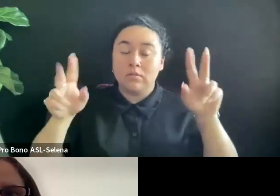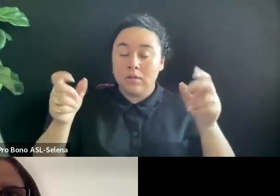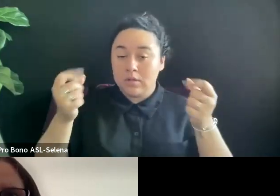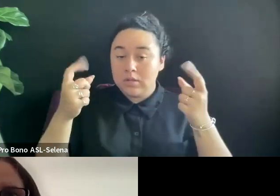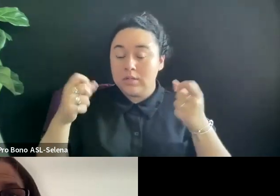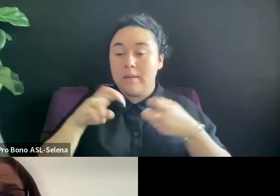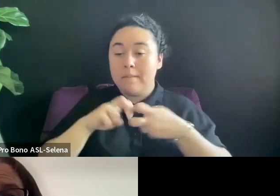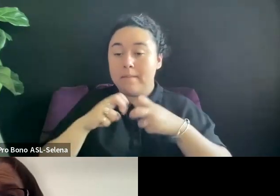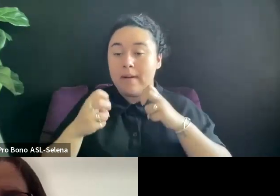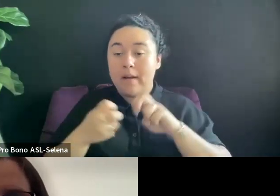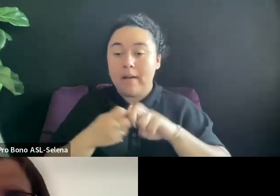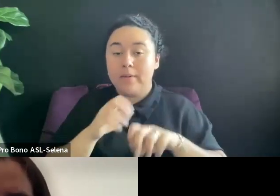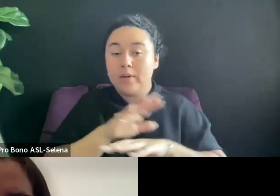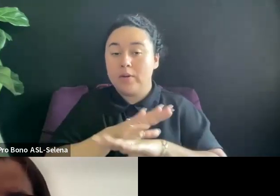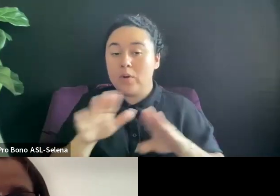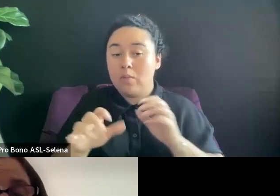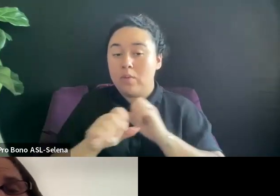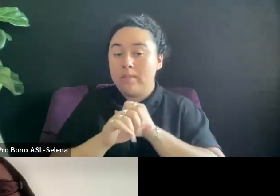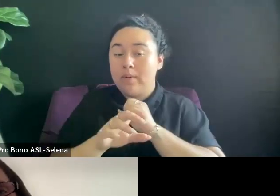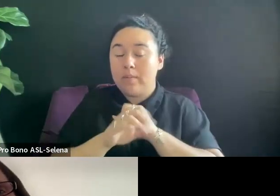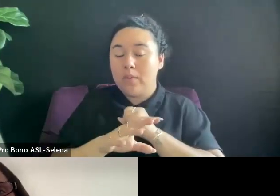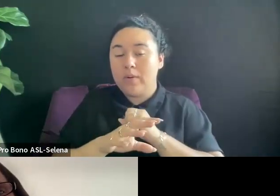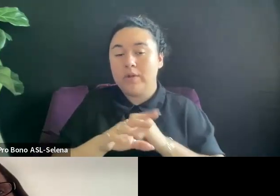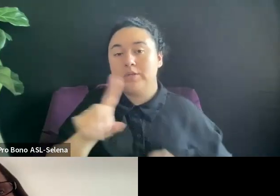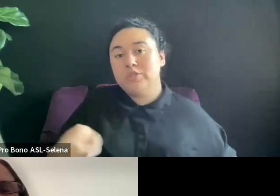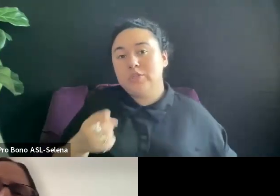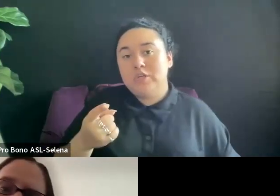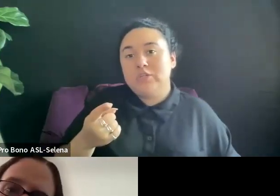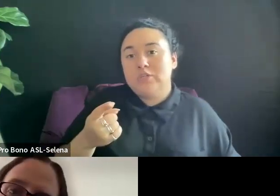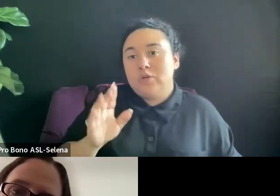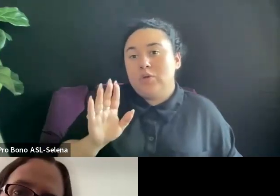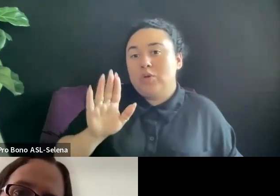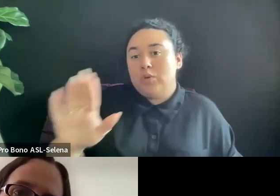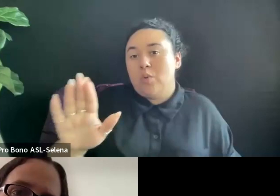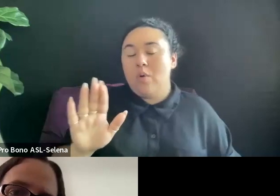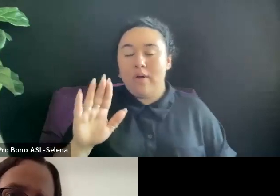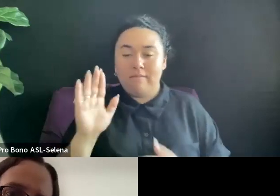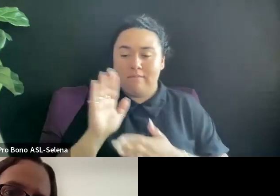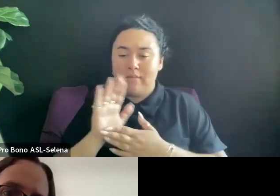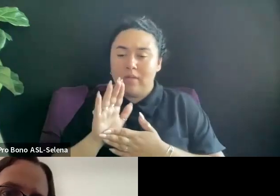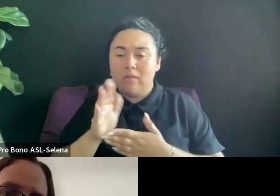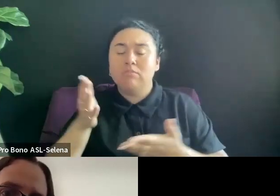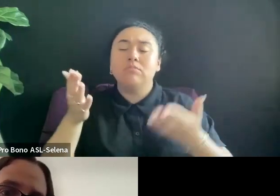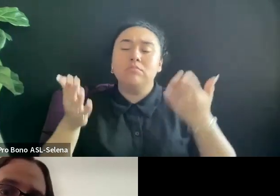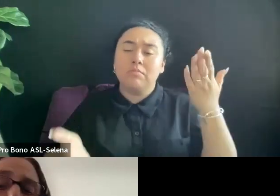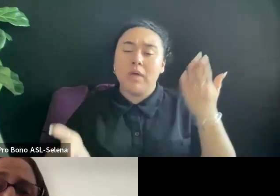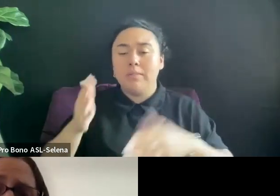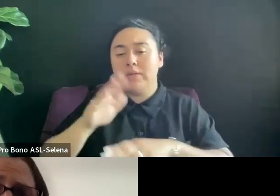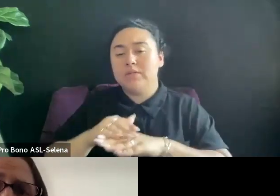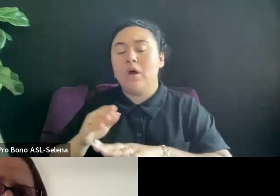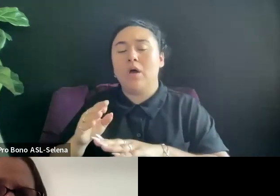SO EVEN IF YOUR FILM IS ON THE DISTRIBUTION STREAMING PLATFORM, YOU WILL HAVE TO PROMOTE THAT IT IS